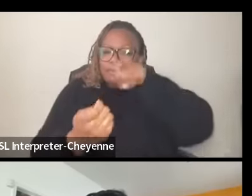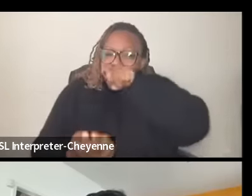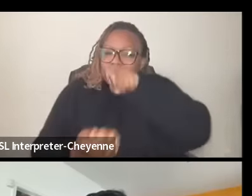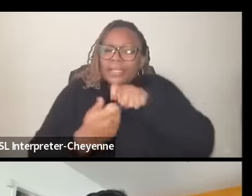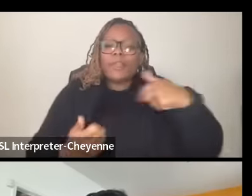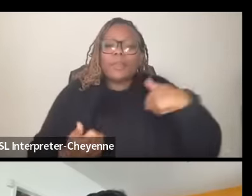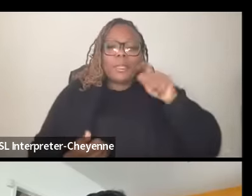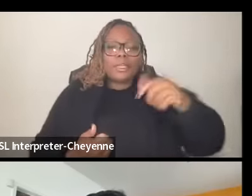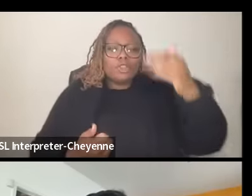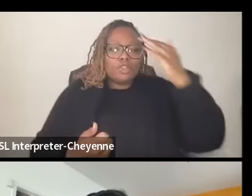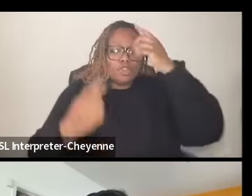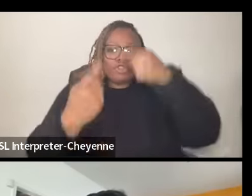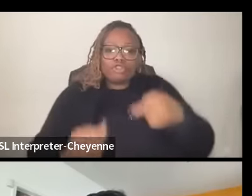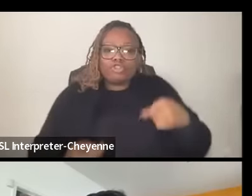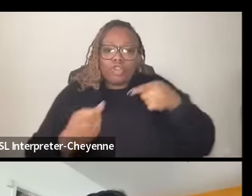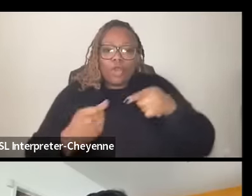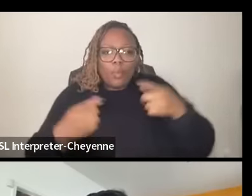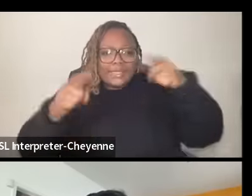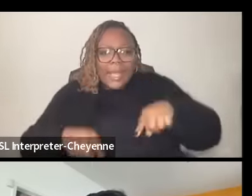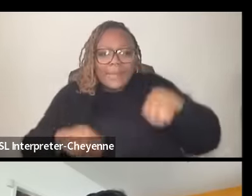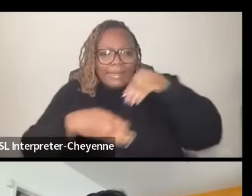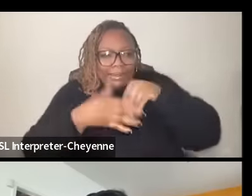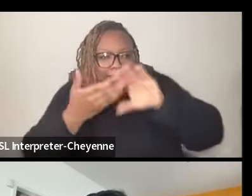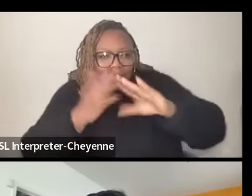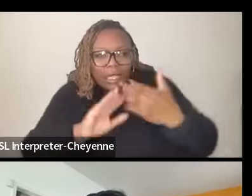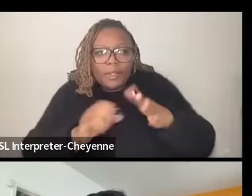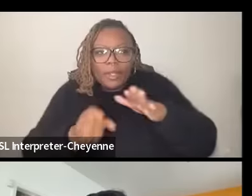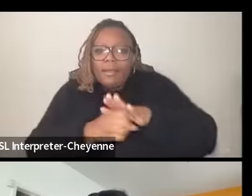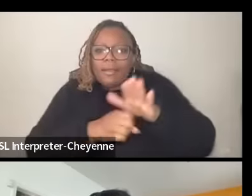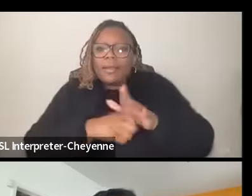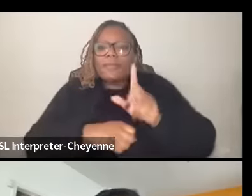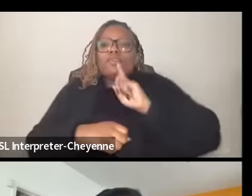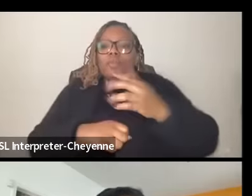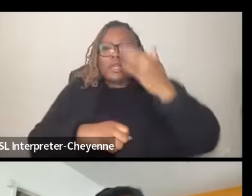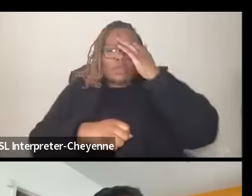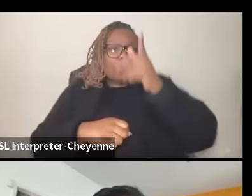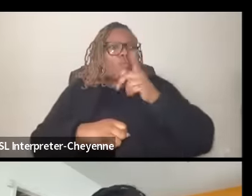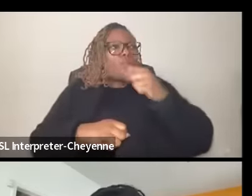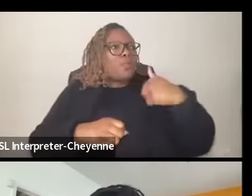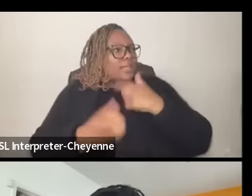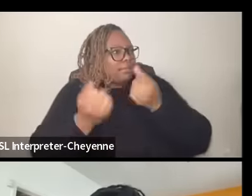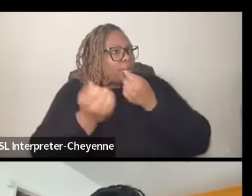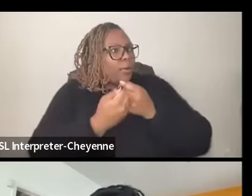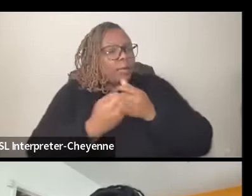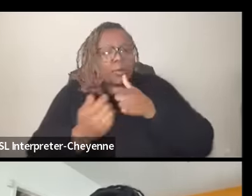strugg on the ground enough to really know who we're supporting and and to and to build with